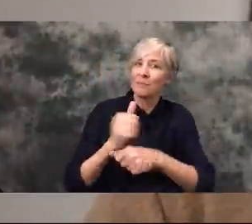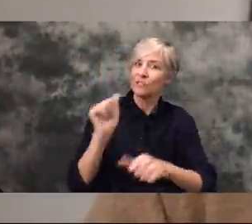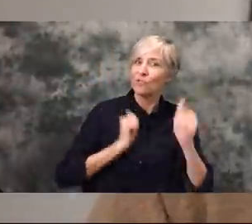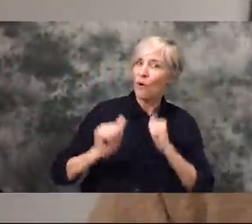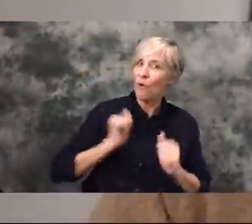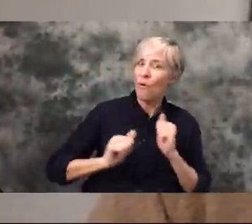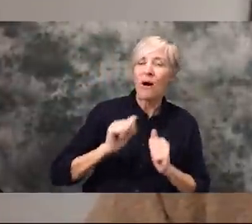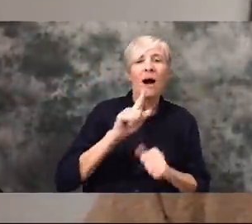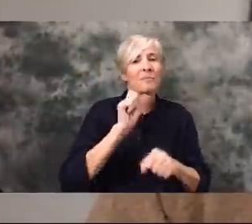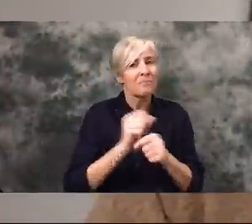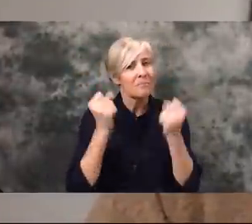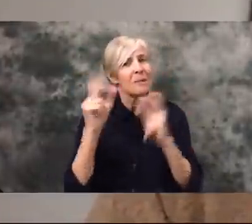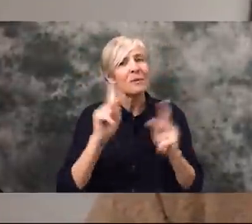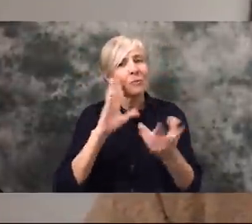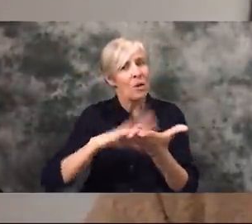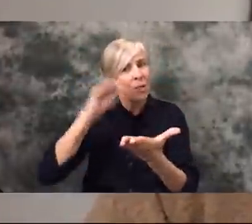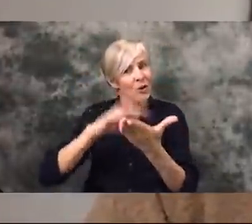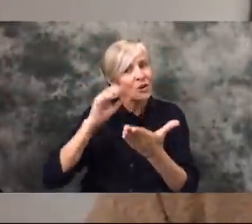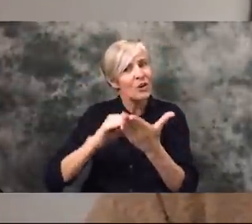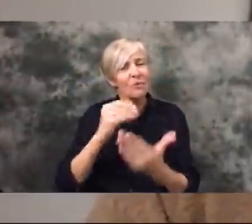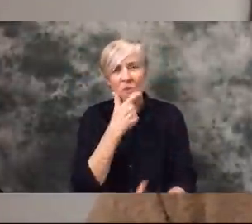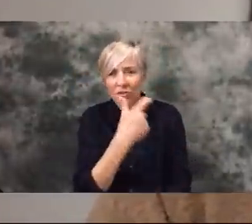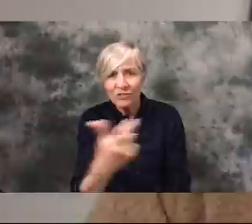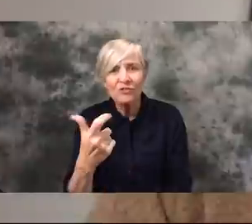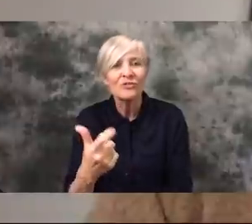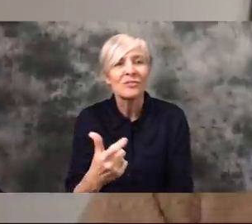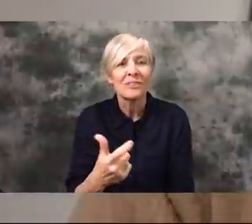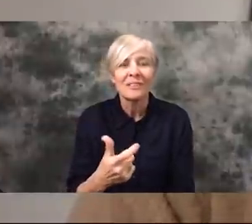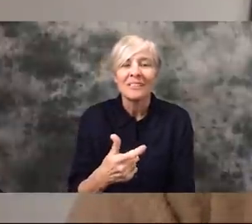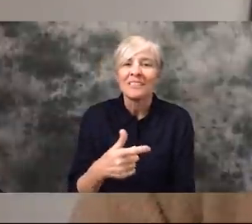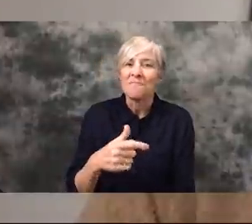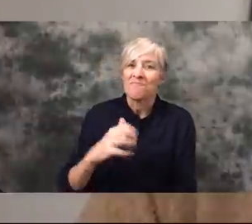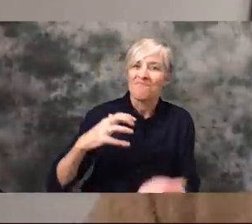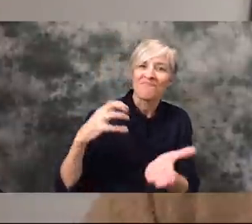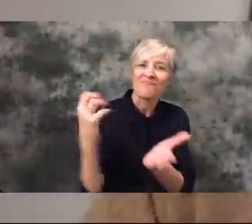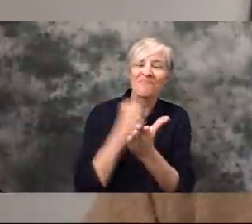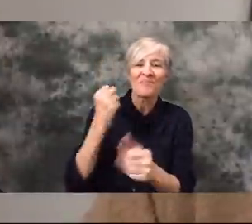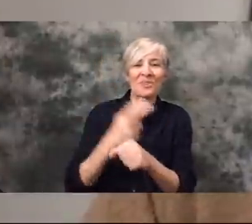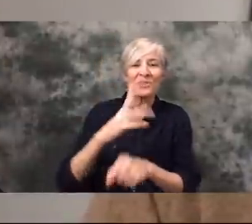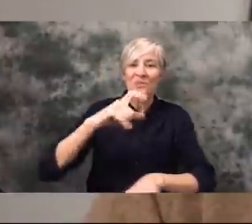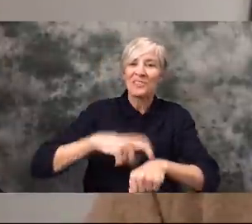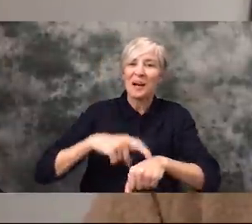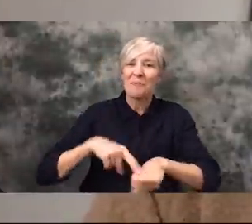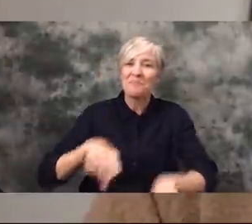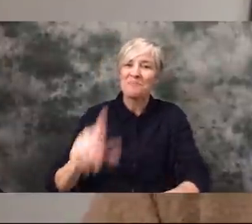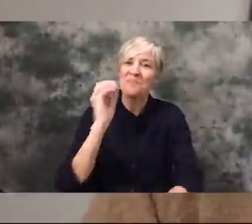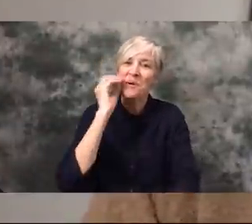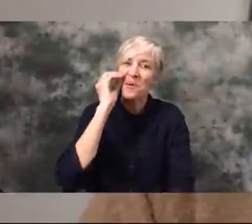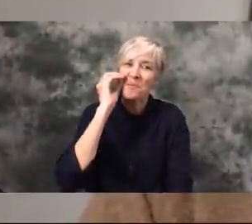I'm sure so many people are gonna learn a lot from these, and way to make the best of some time at home you know.